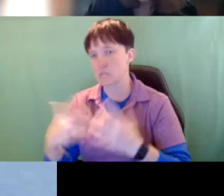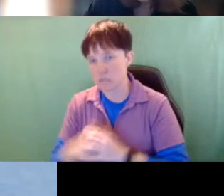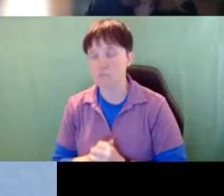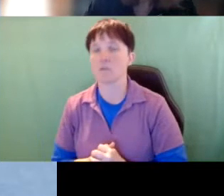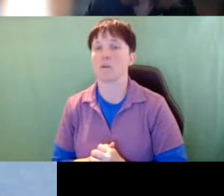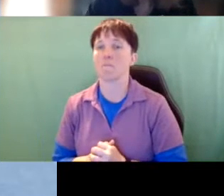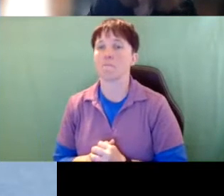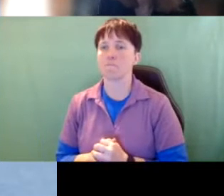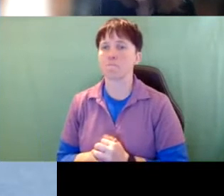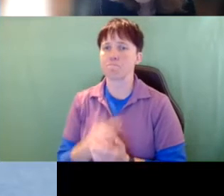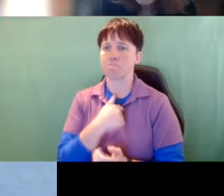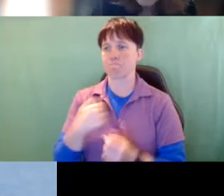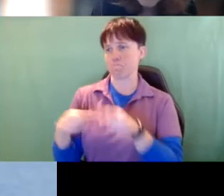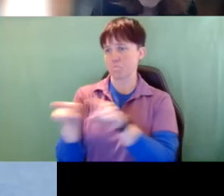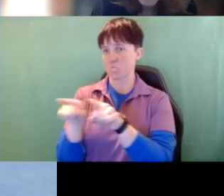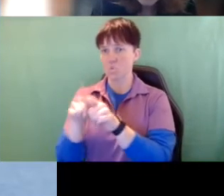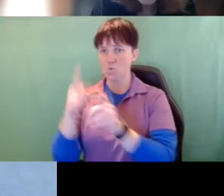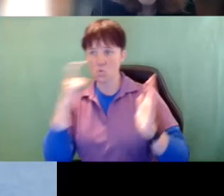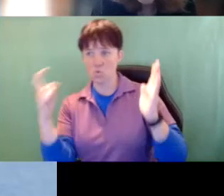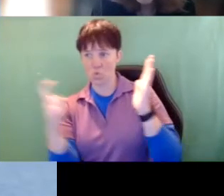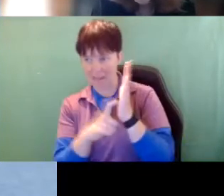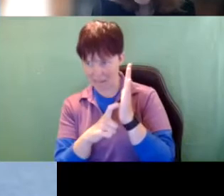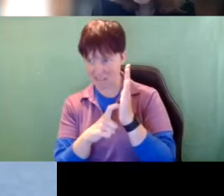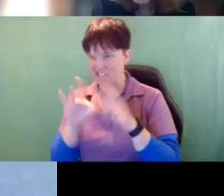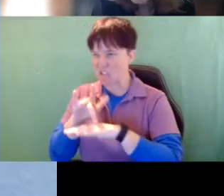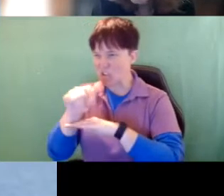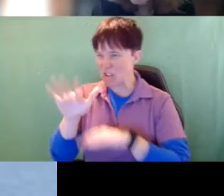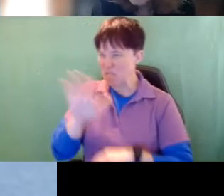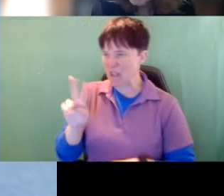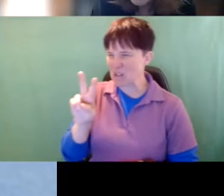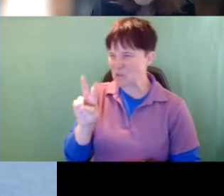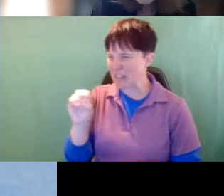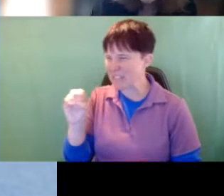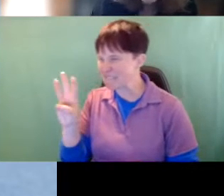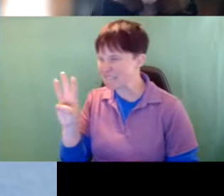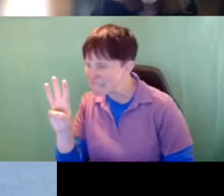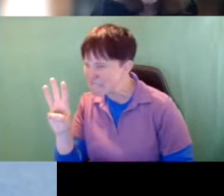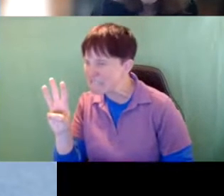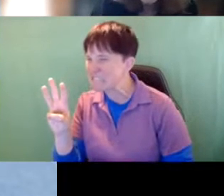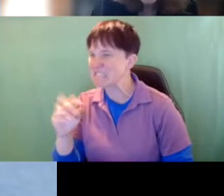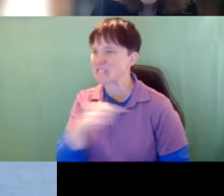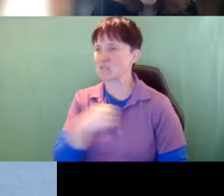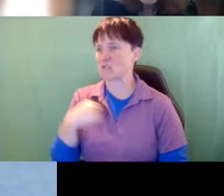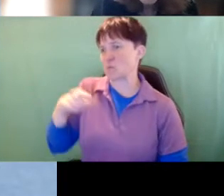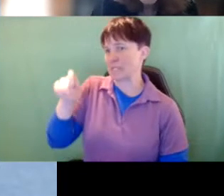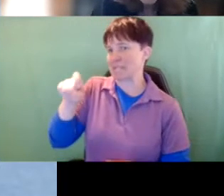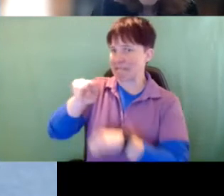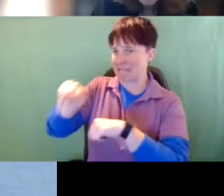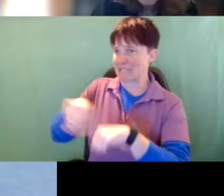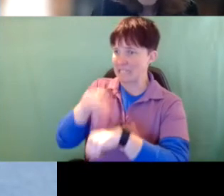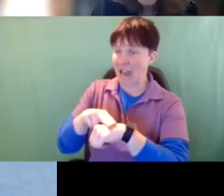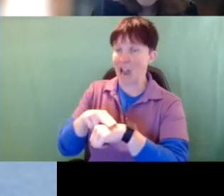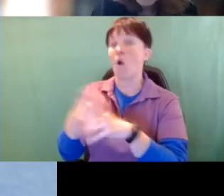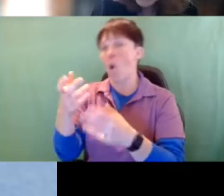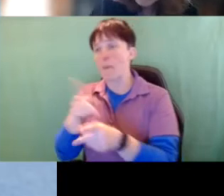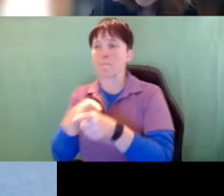We also recognized early on, in about 2006 that we needed a national or professional organization